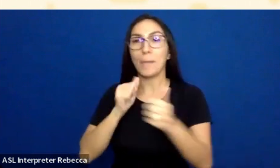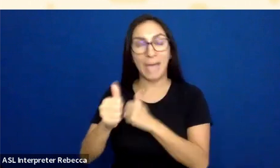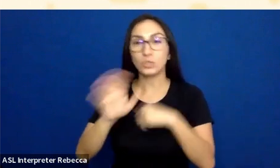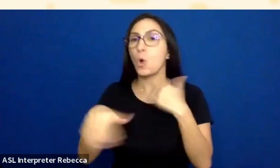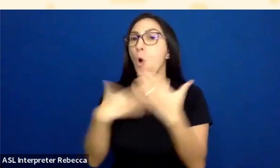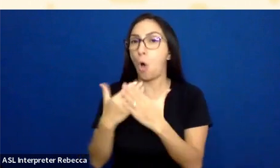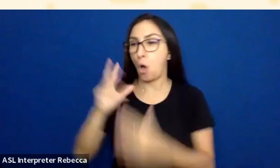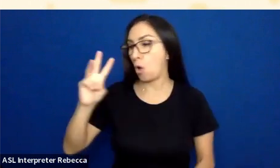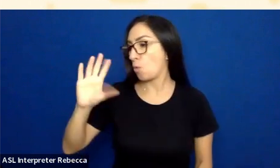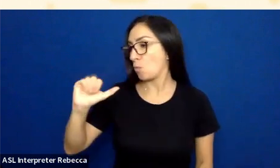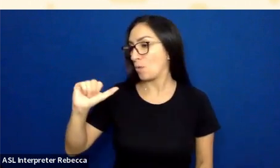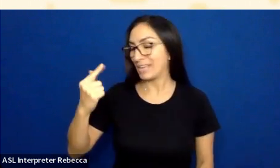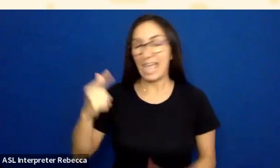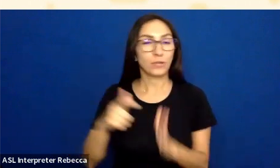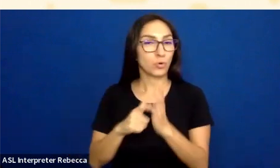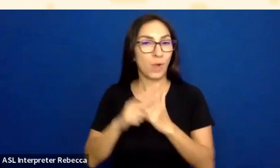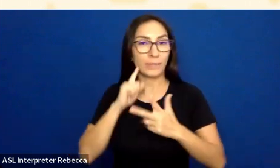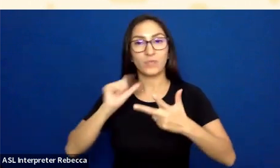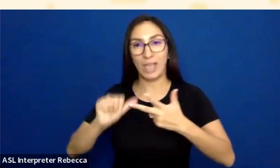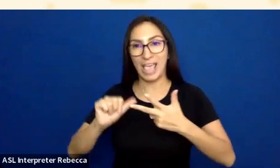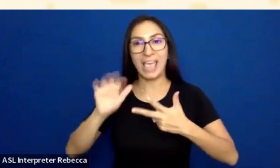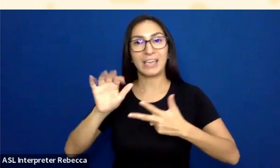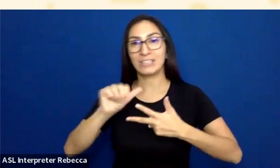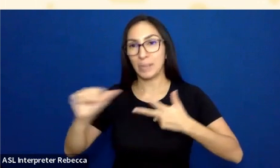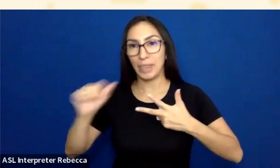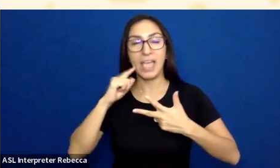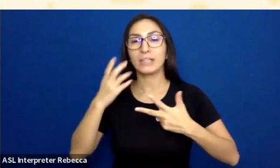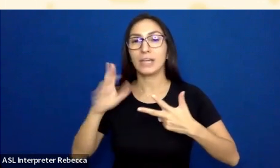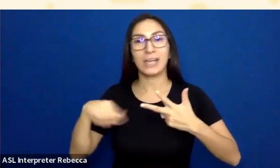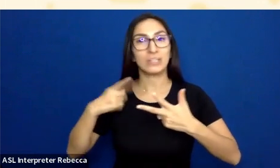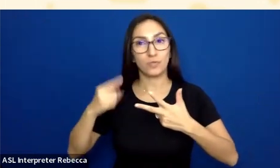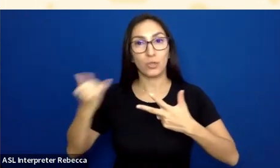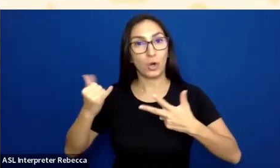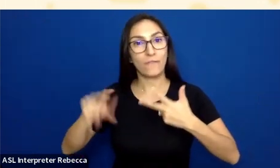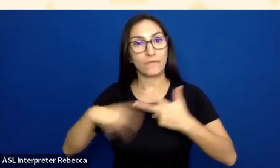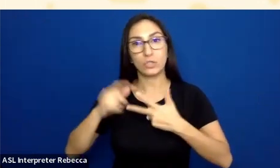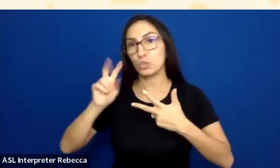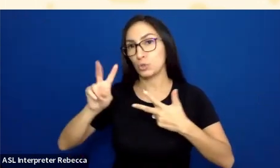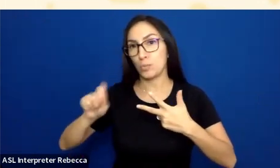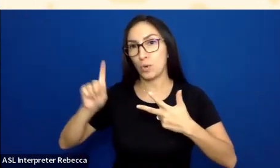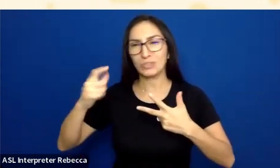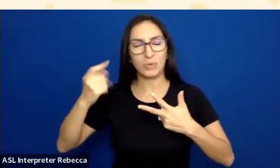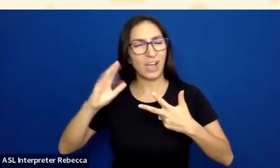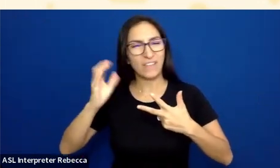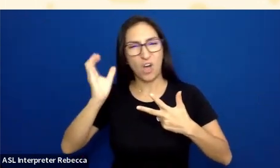and double A, up to version 2.1, which is the current version. There's kind of this weird gap where in the contrast one,